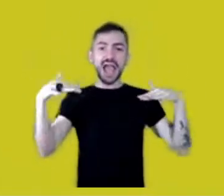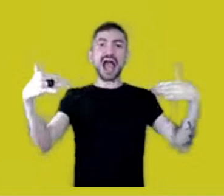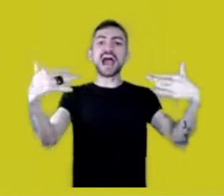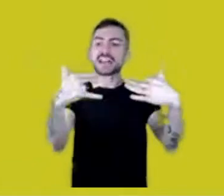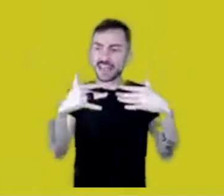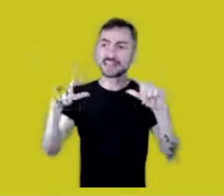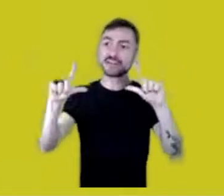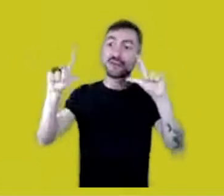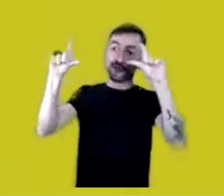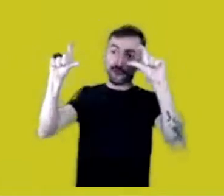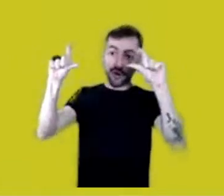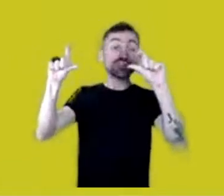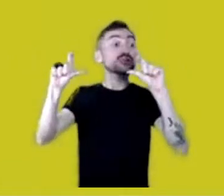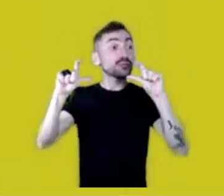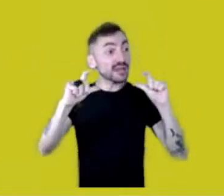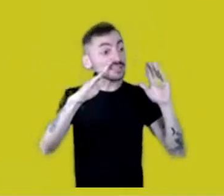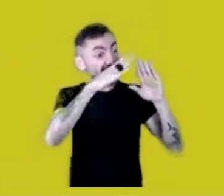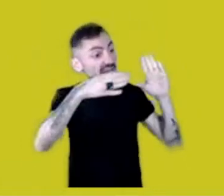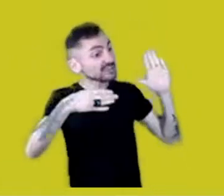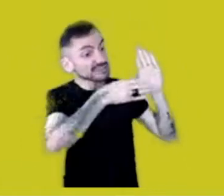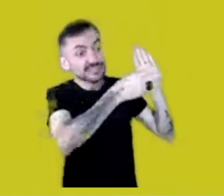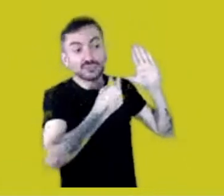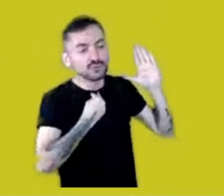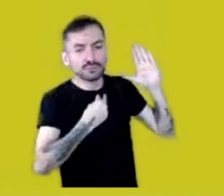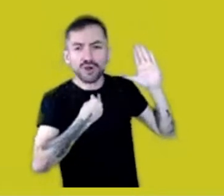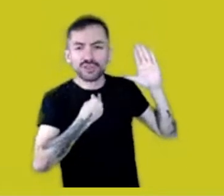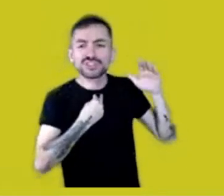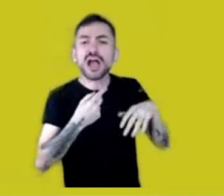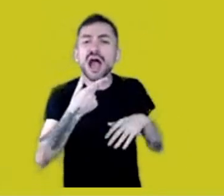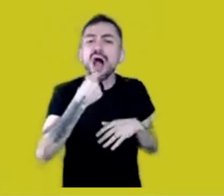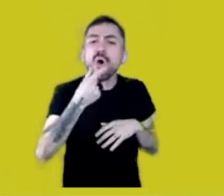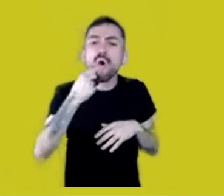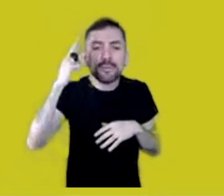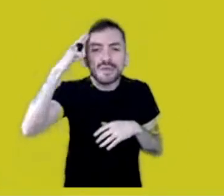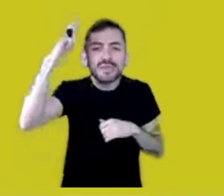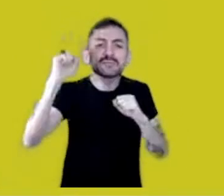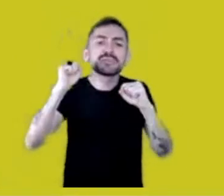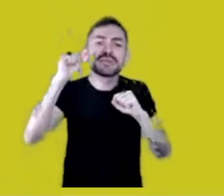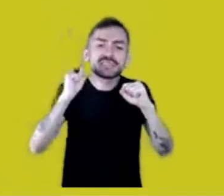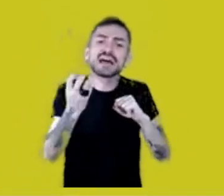An executive once told me, “I’d like to do some material about Natives.”